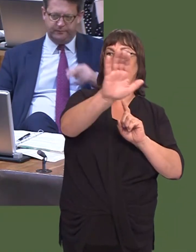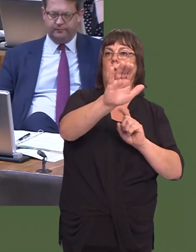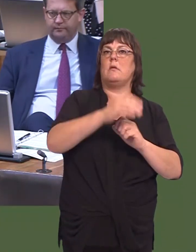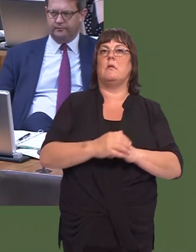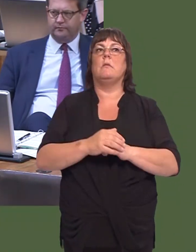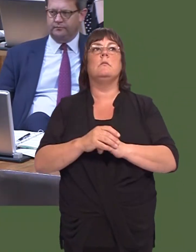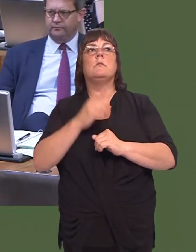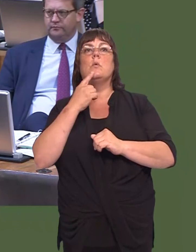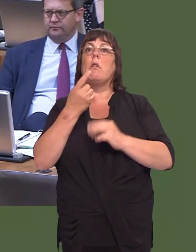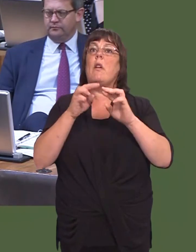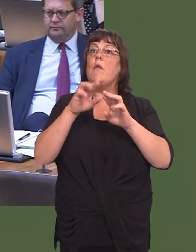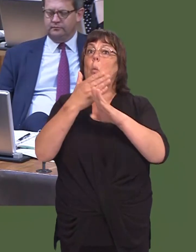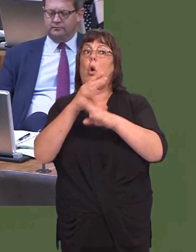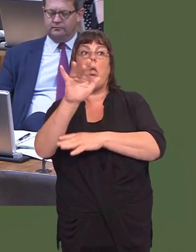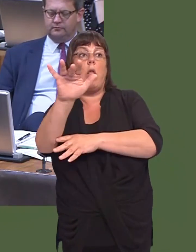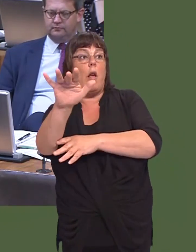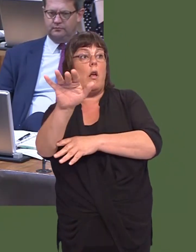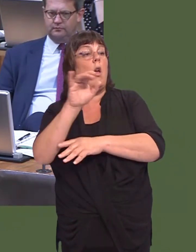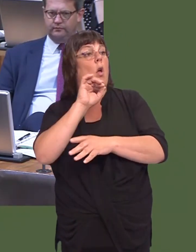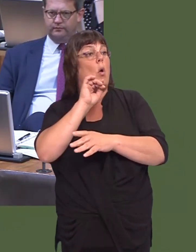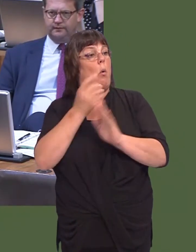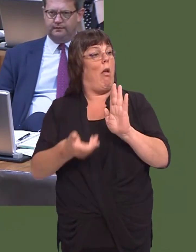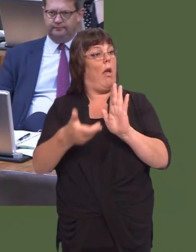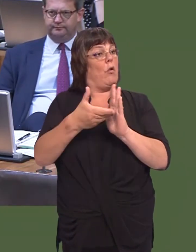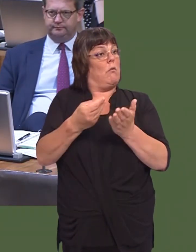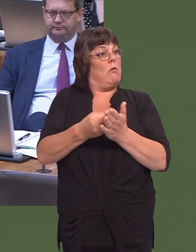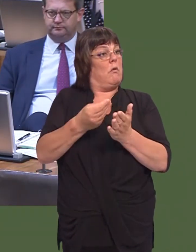Trainees who take up a training place in a specified area will receive some financial